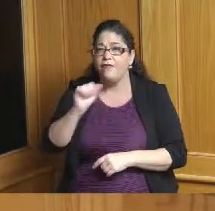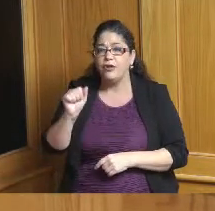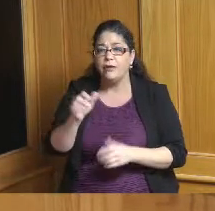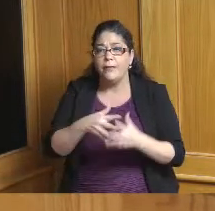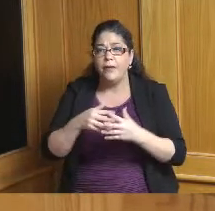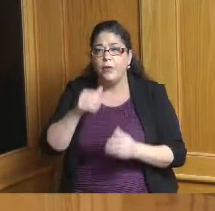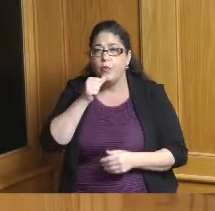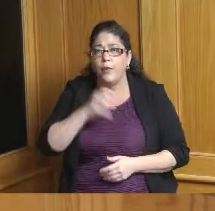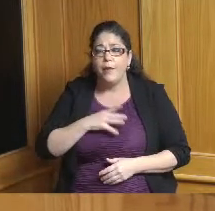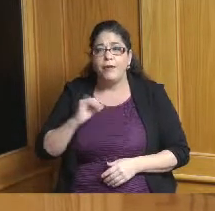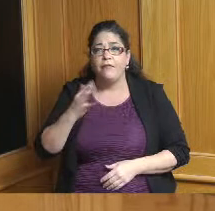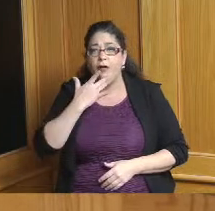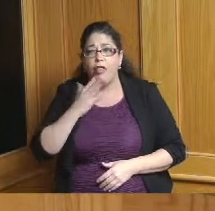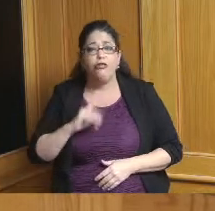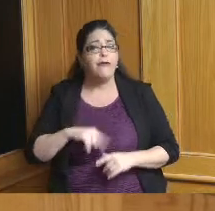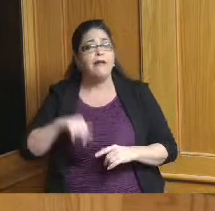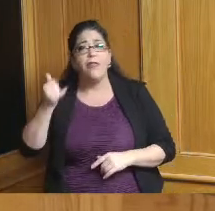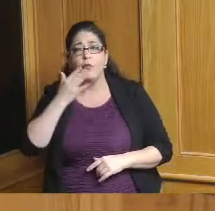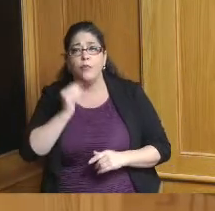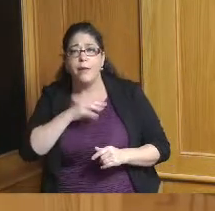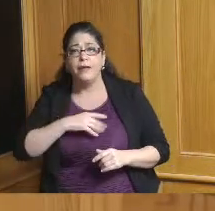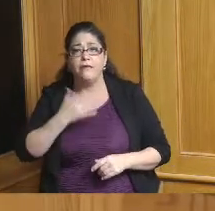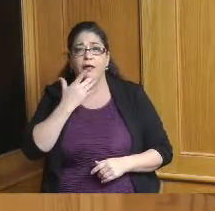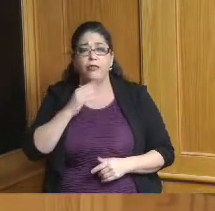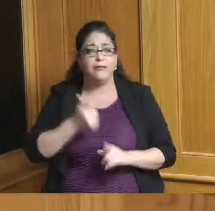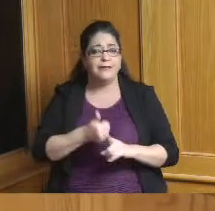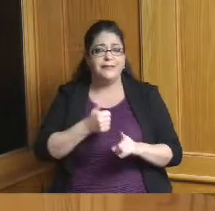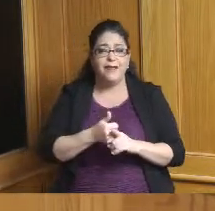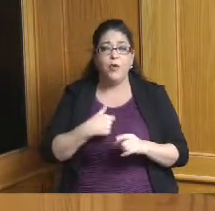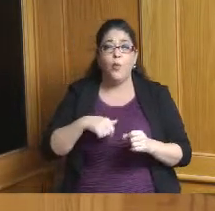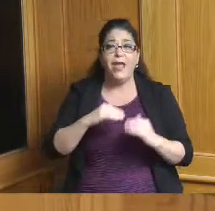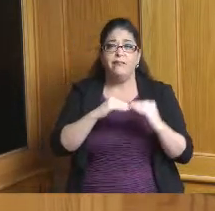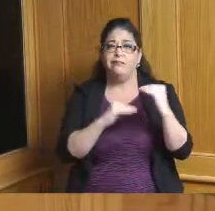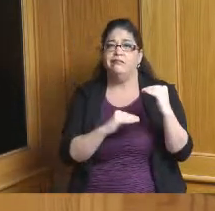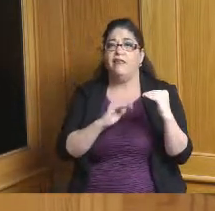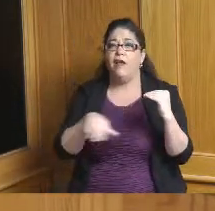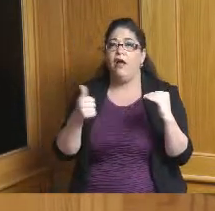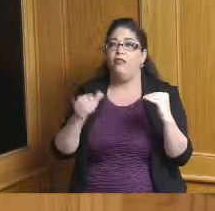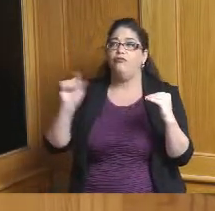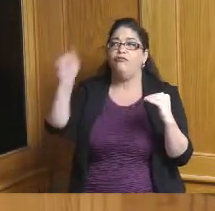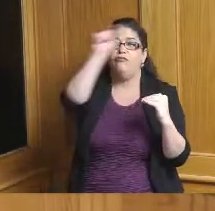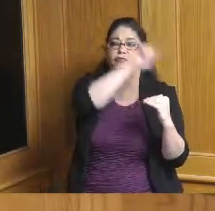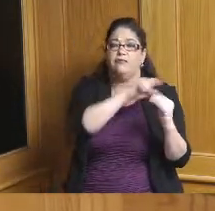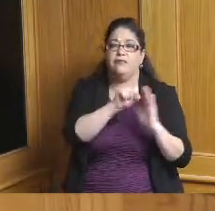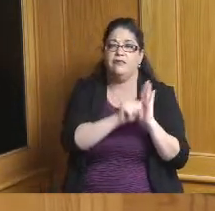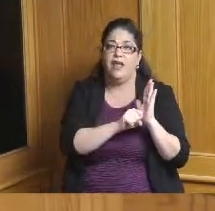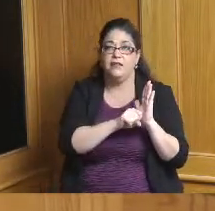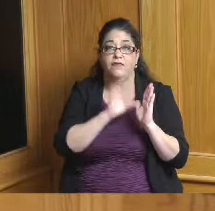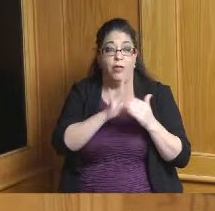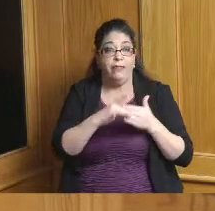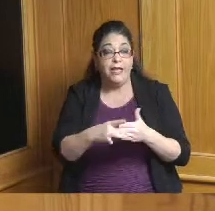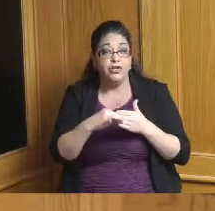and we're not doing quite as well as other areas and particularly on the areas of leadership CEOs